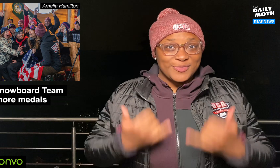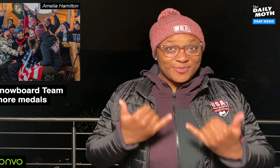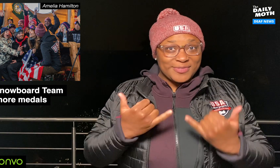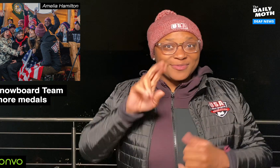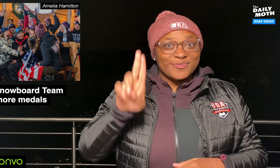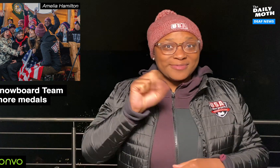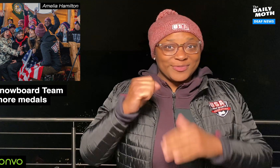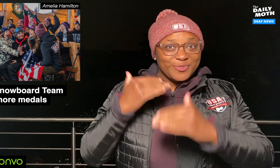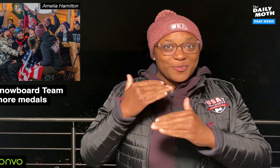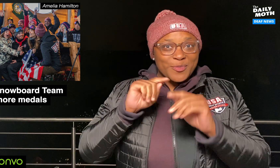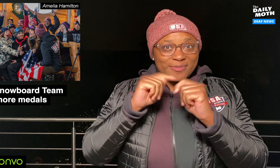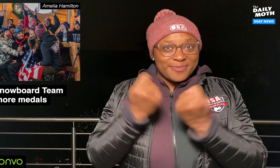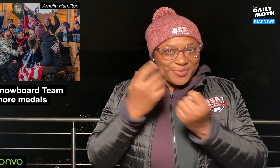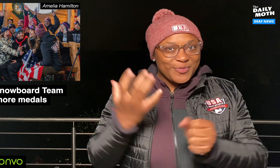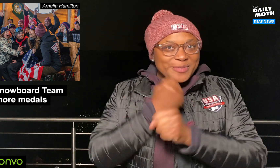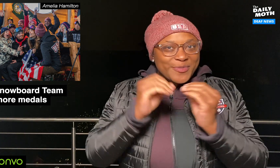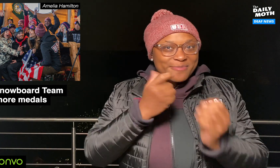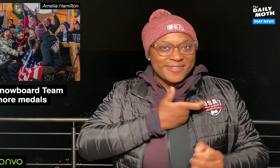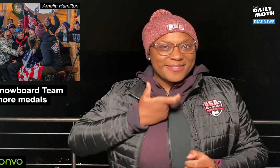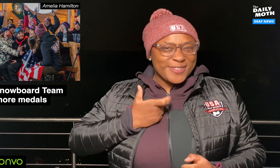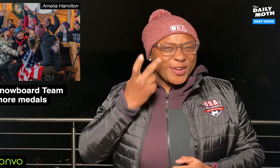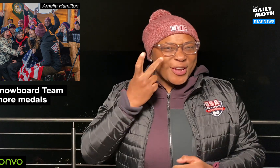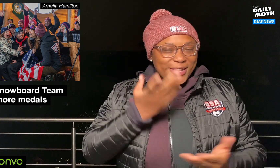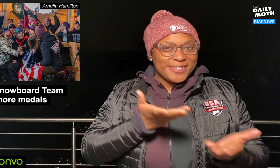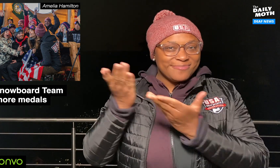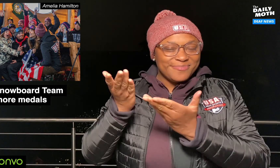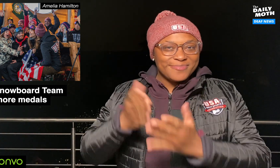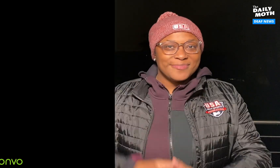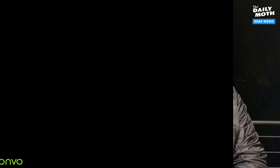Today, the United States Snowboarding team won more medals. Take a look!